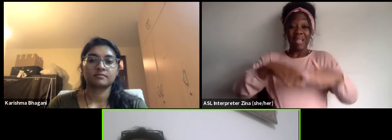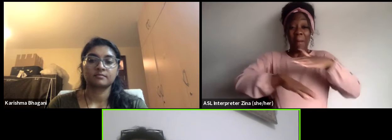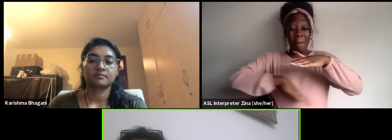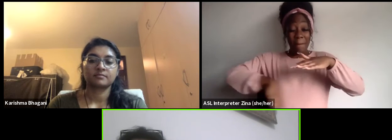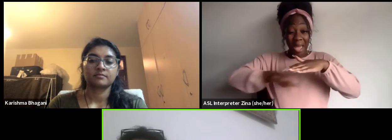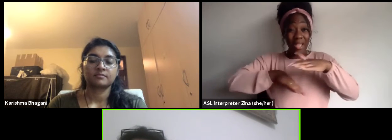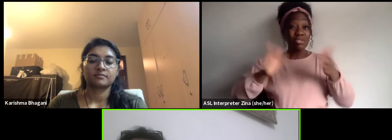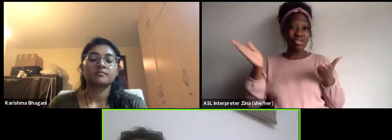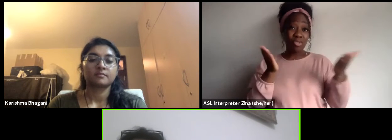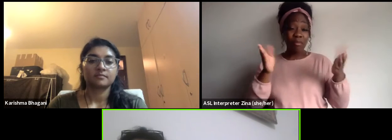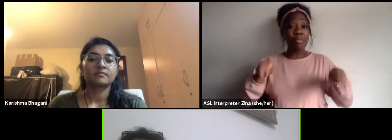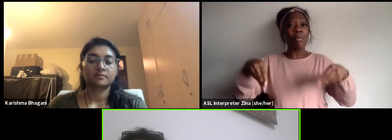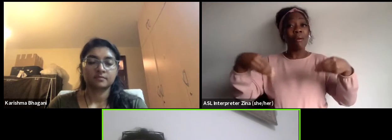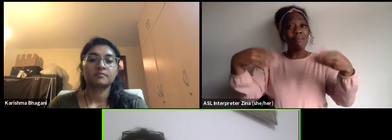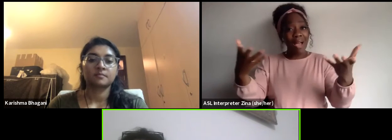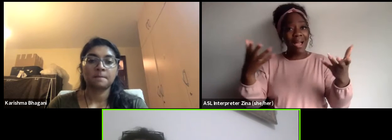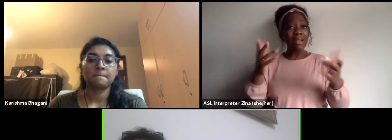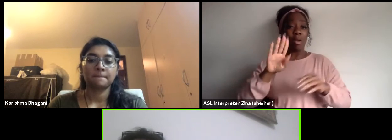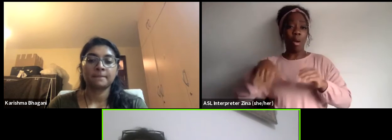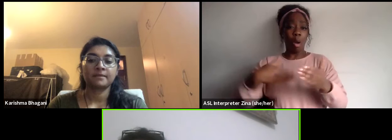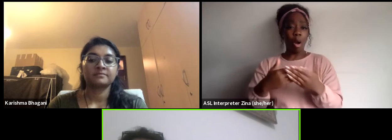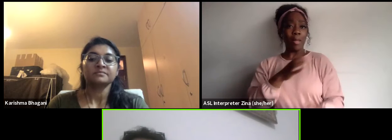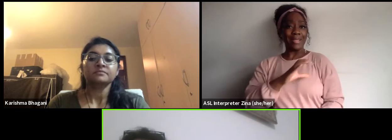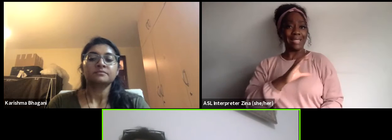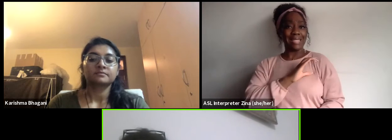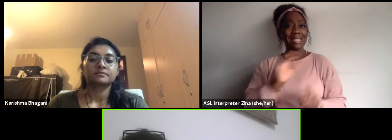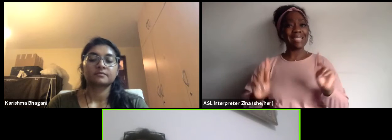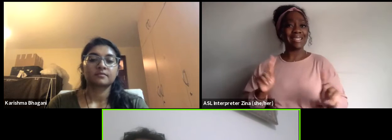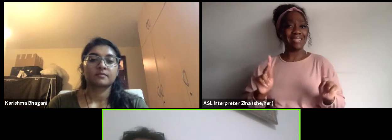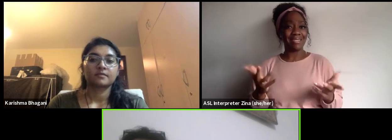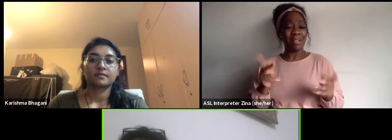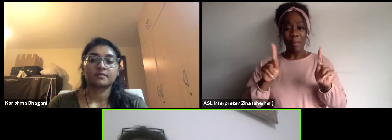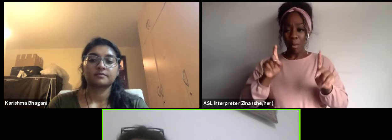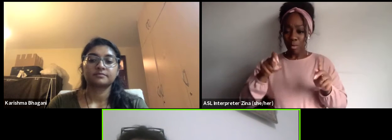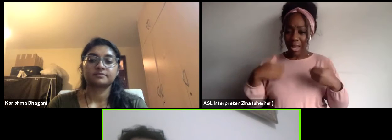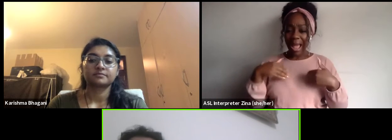So that's the role of the state to make sure that every citizen has access to arts and culture.